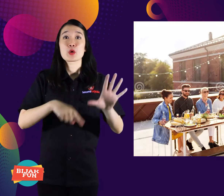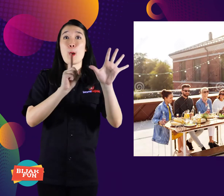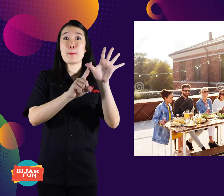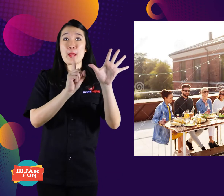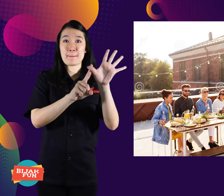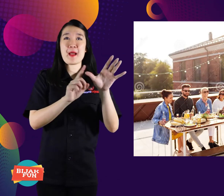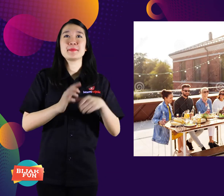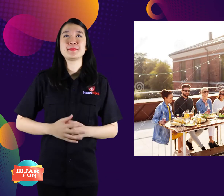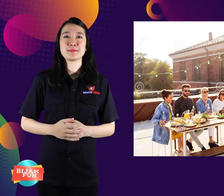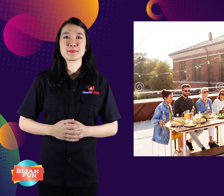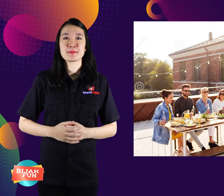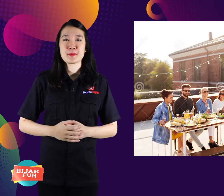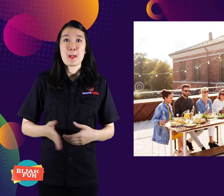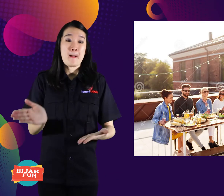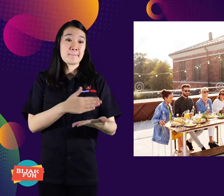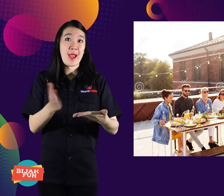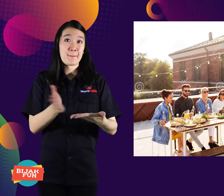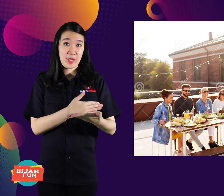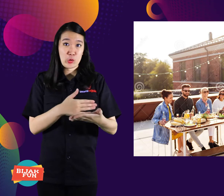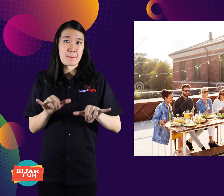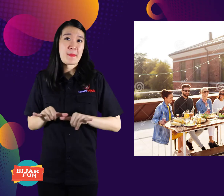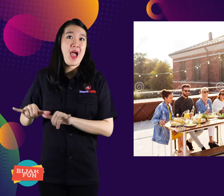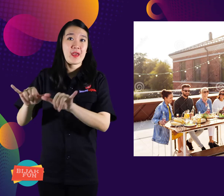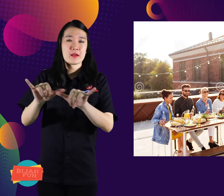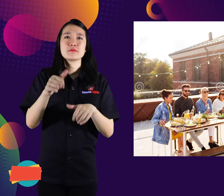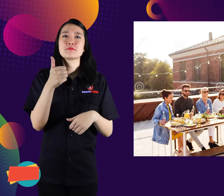5. BBQ together